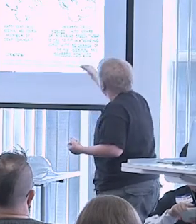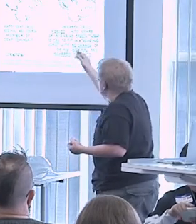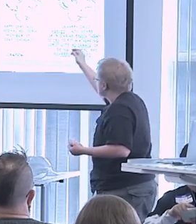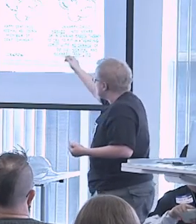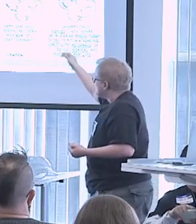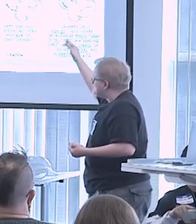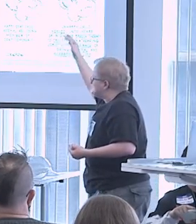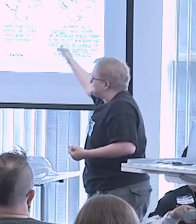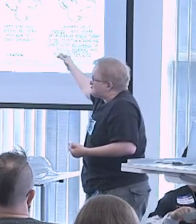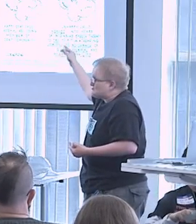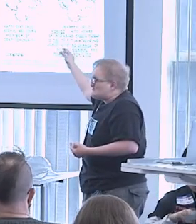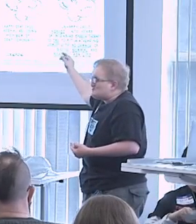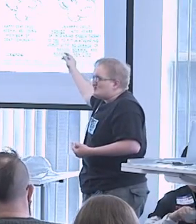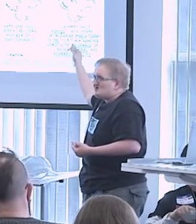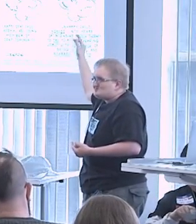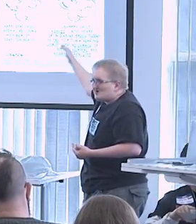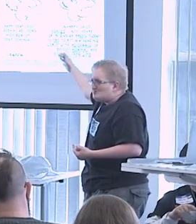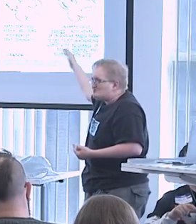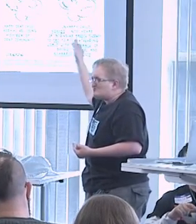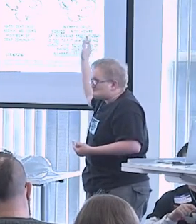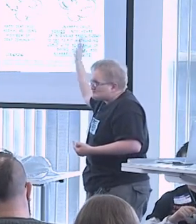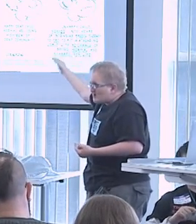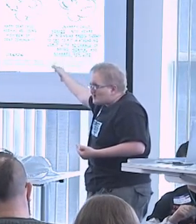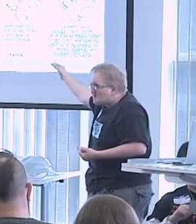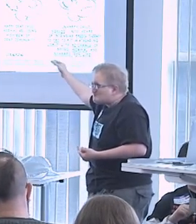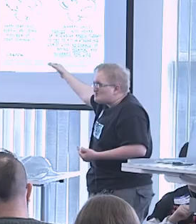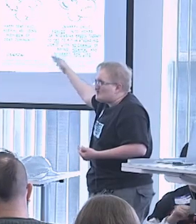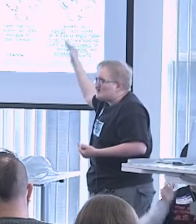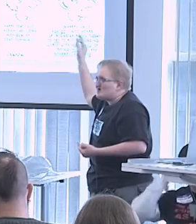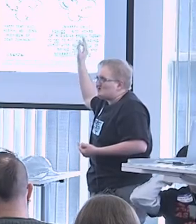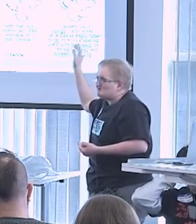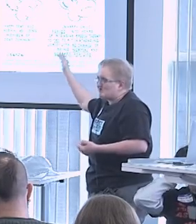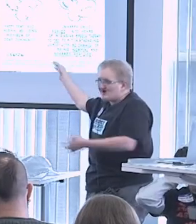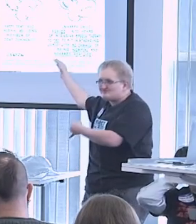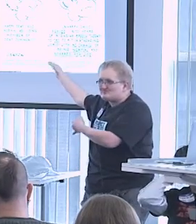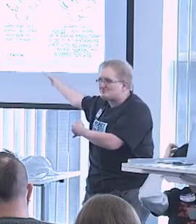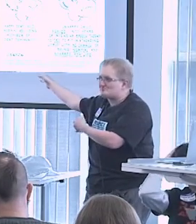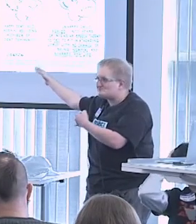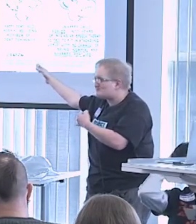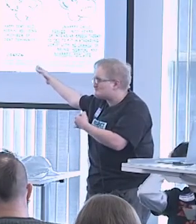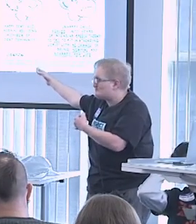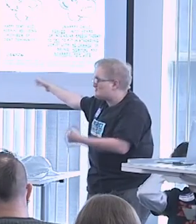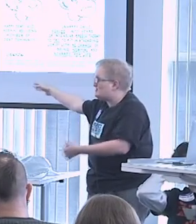about the difference between a child who does not have one and is a happy member of the deaf community